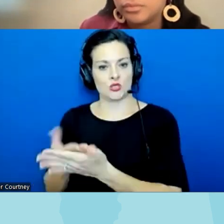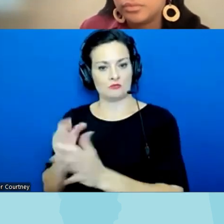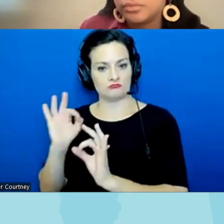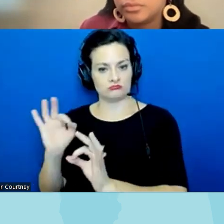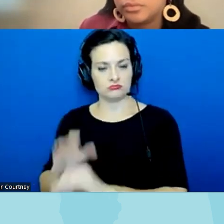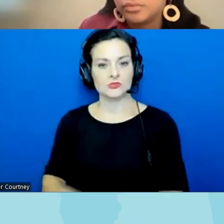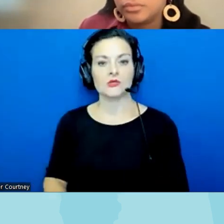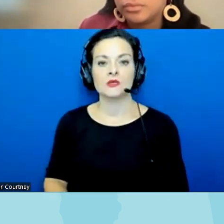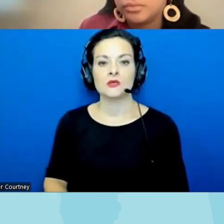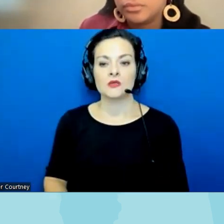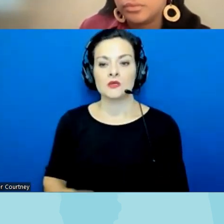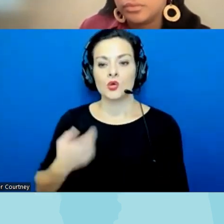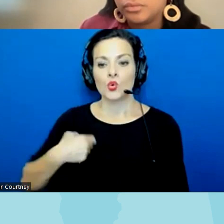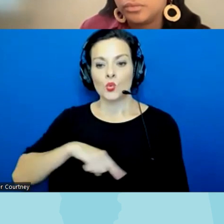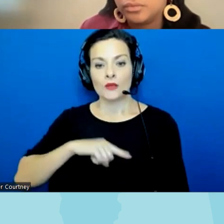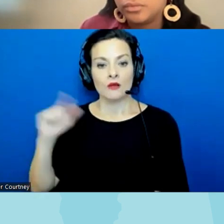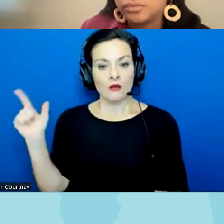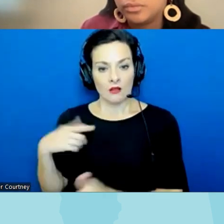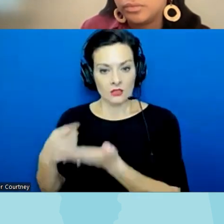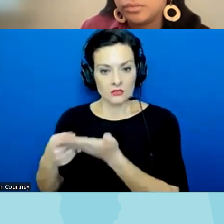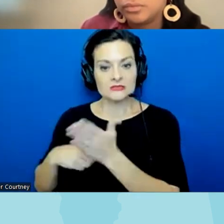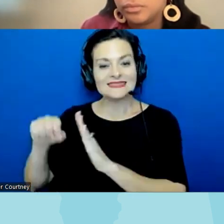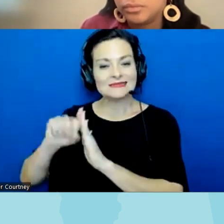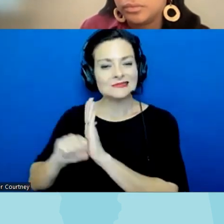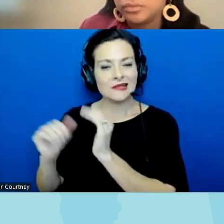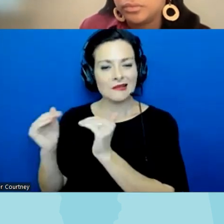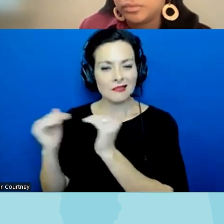we've all been talking a little bit about the state level um and then and then some Community